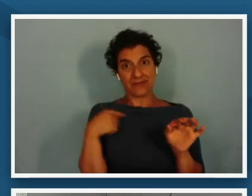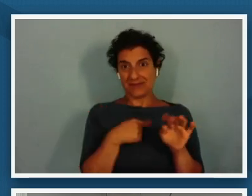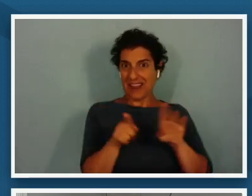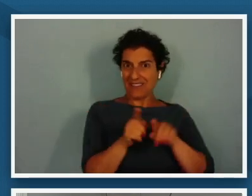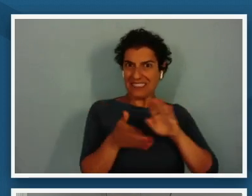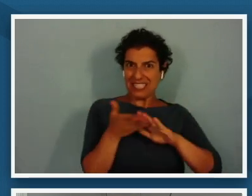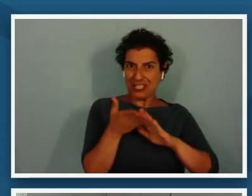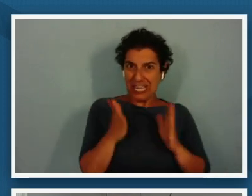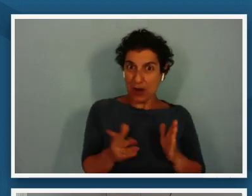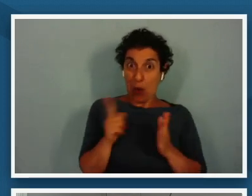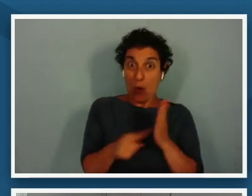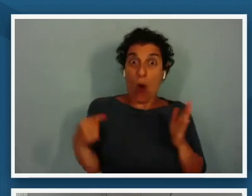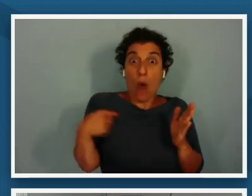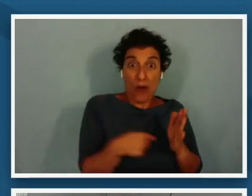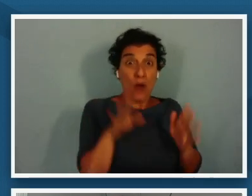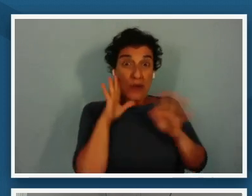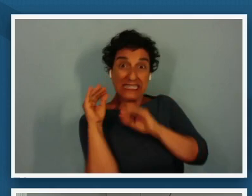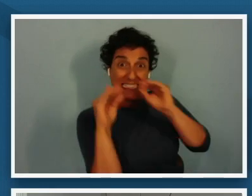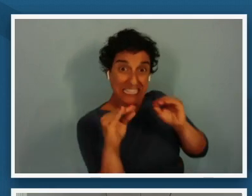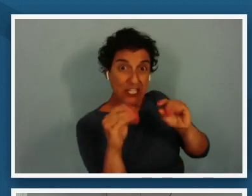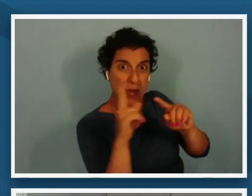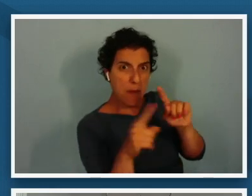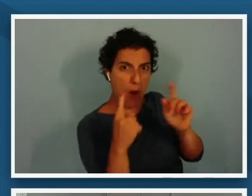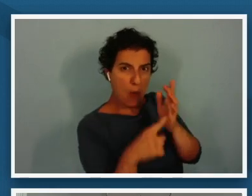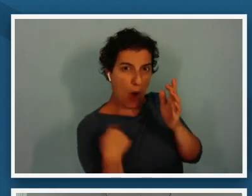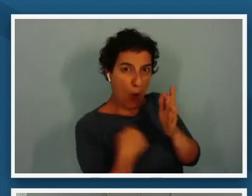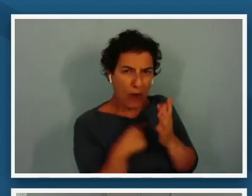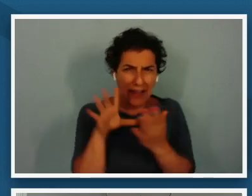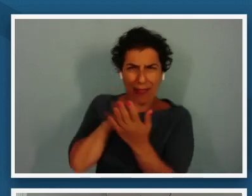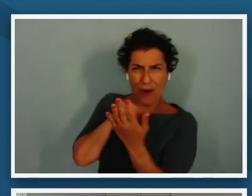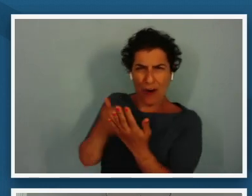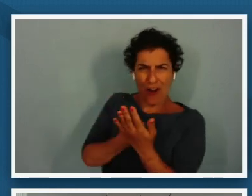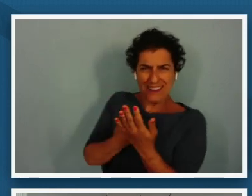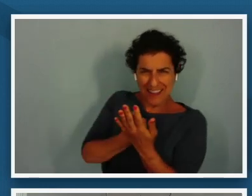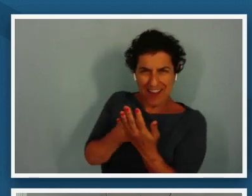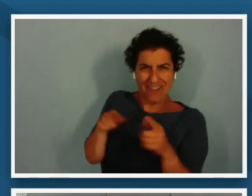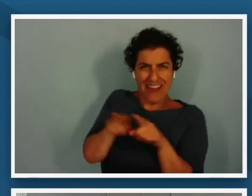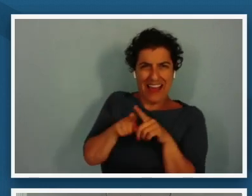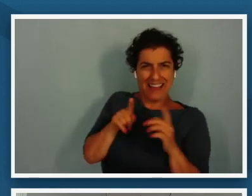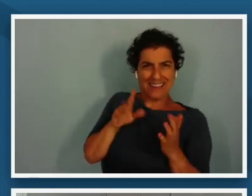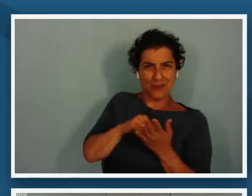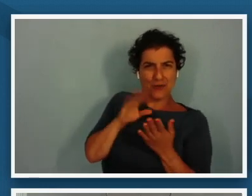reconstruction and that's something we'll be discussing together and taking